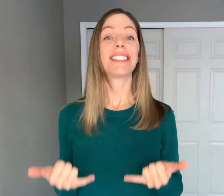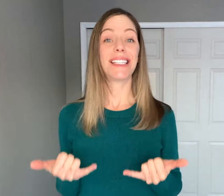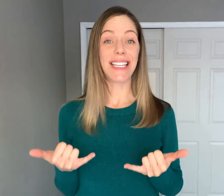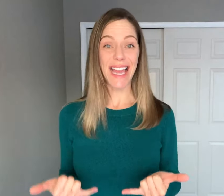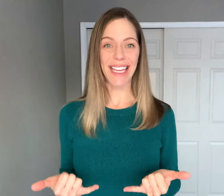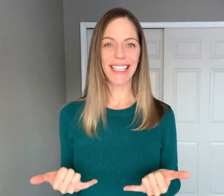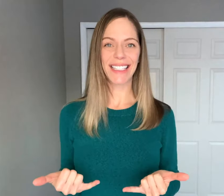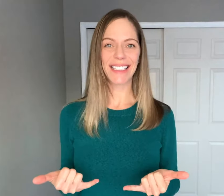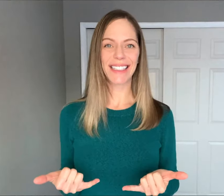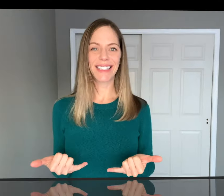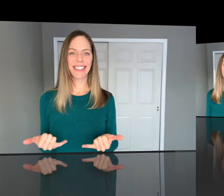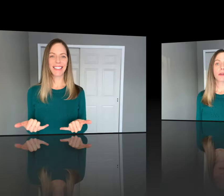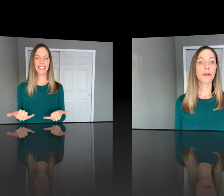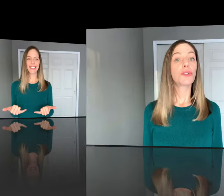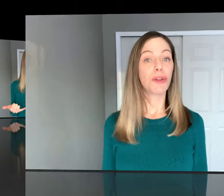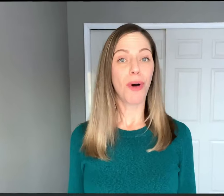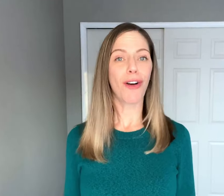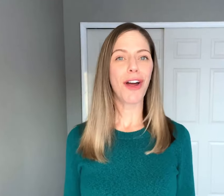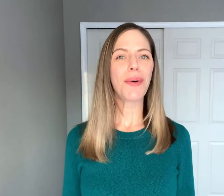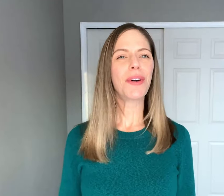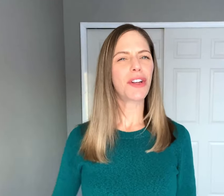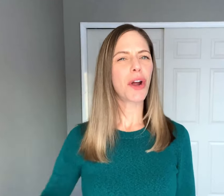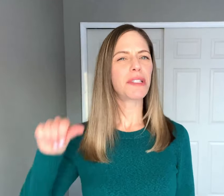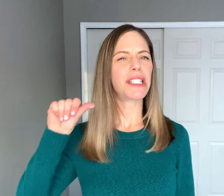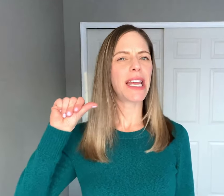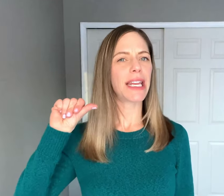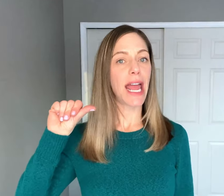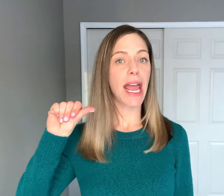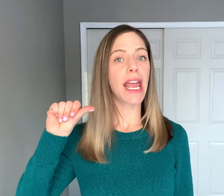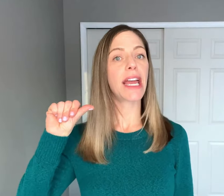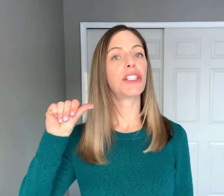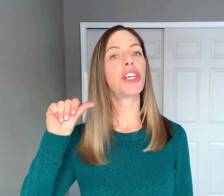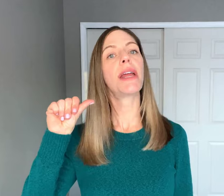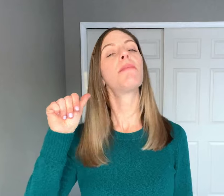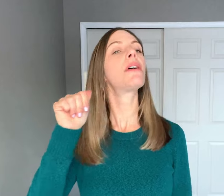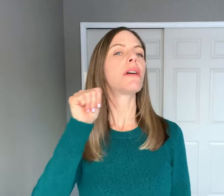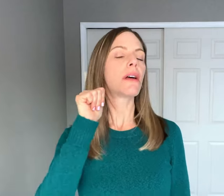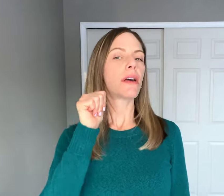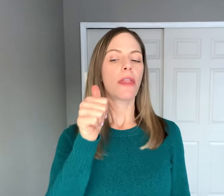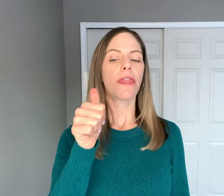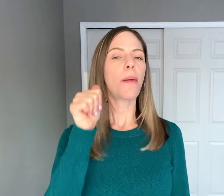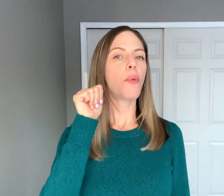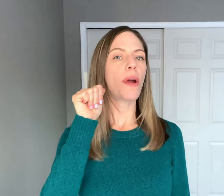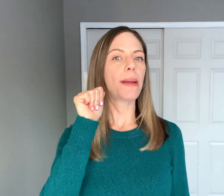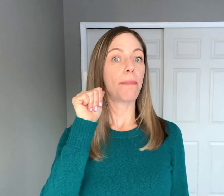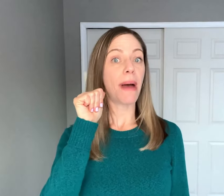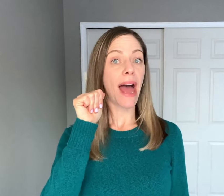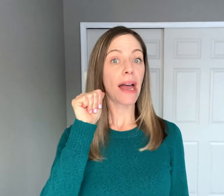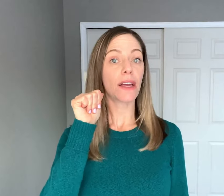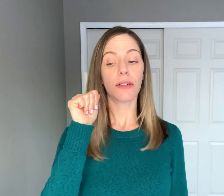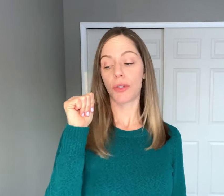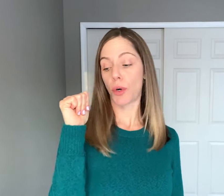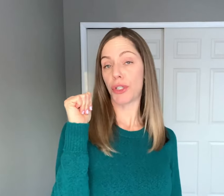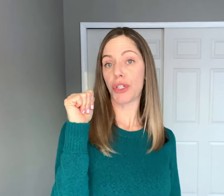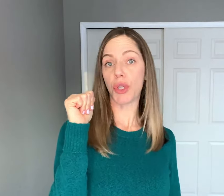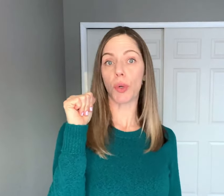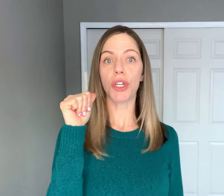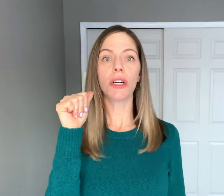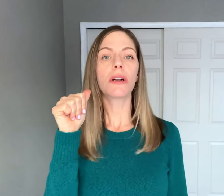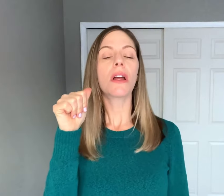"Today." Tomorrow You're going to take an "A" handshape, thumb pointing back towards your shoulder